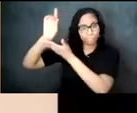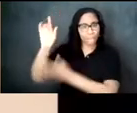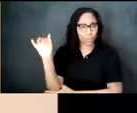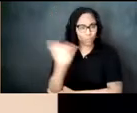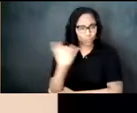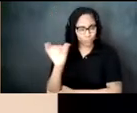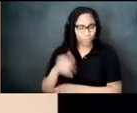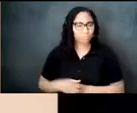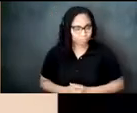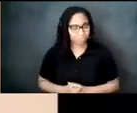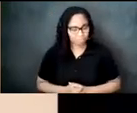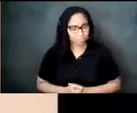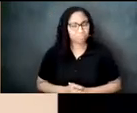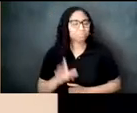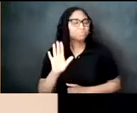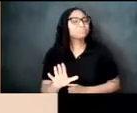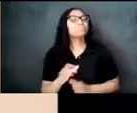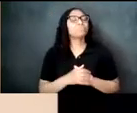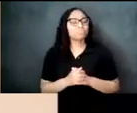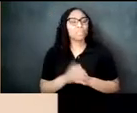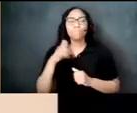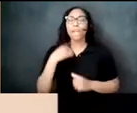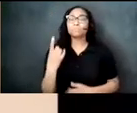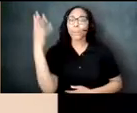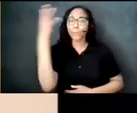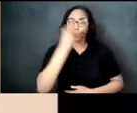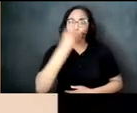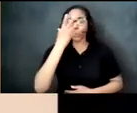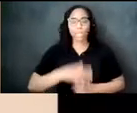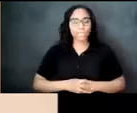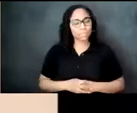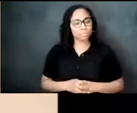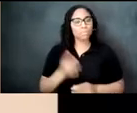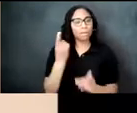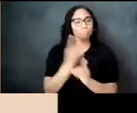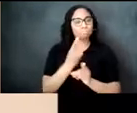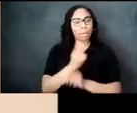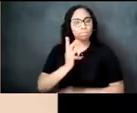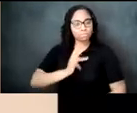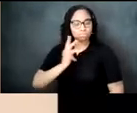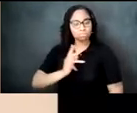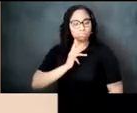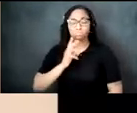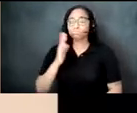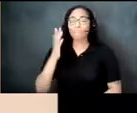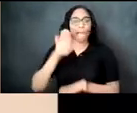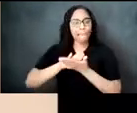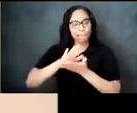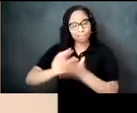implication was that poise beauty popularity and academic agility was a direct result